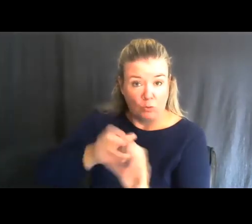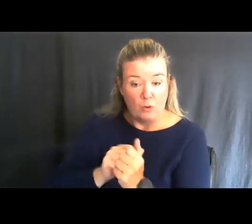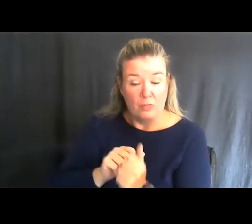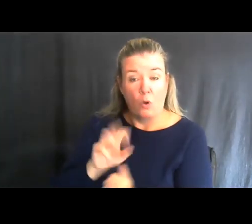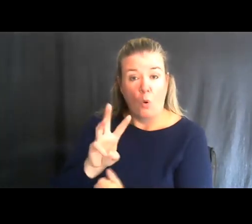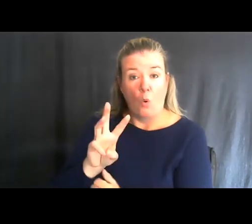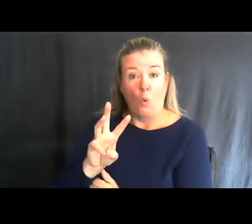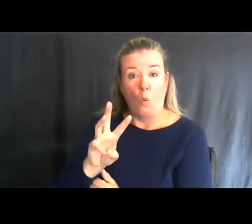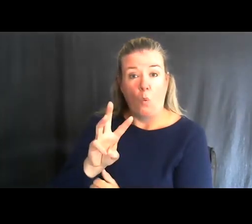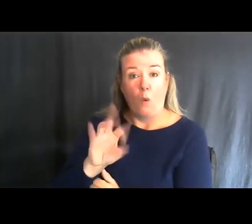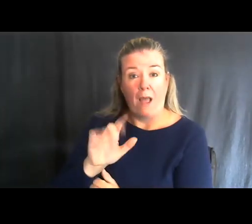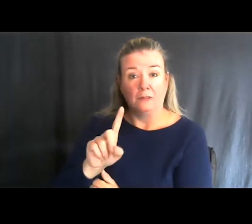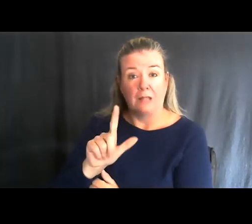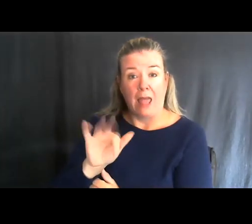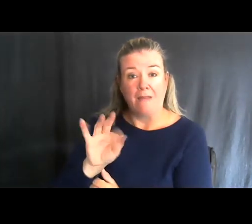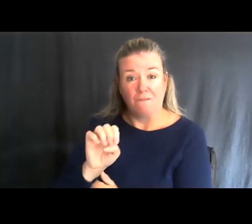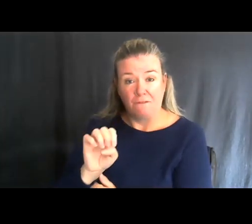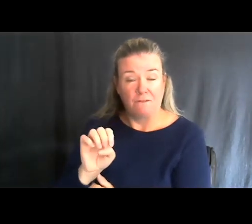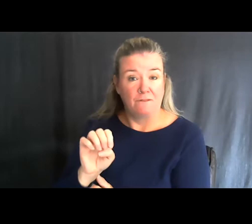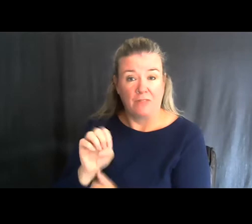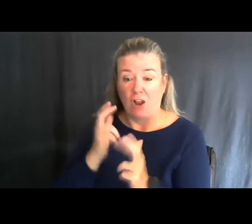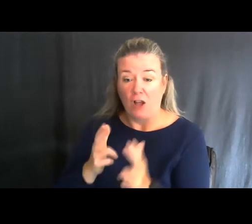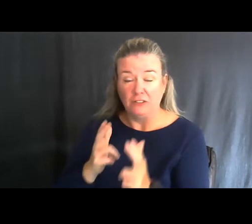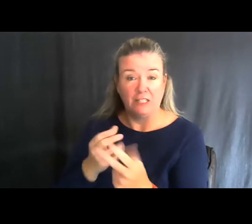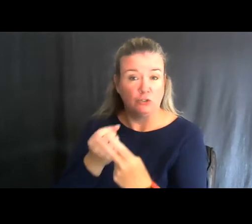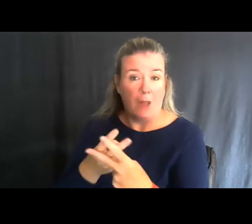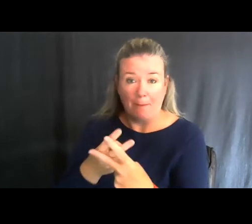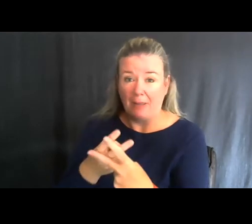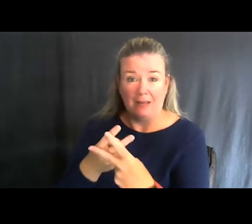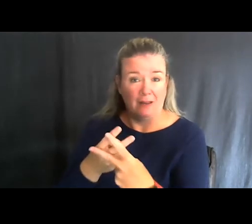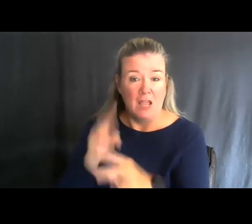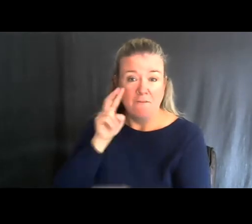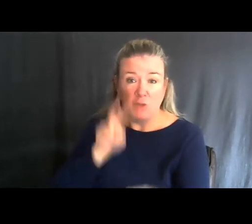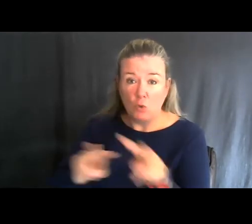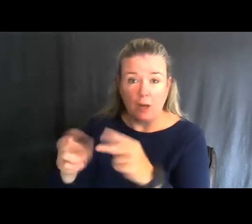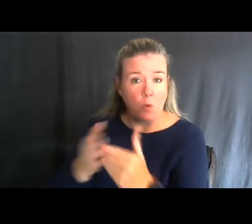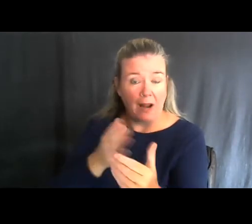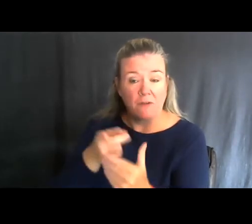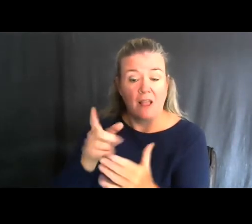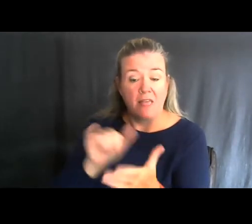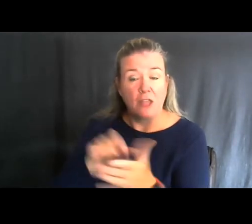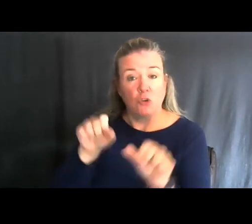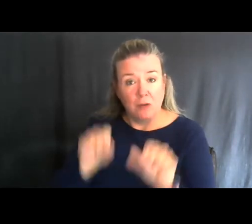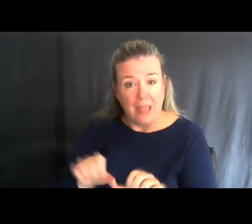recreation, like hunting, trapping and wildlife viewing, that you are able to do so.